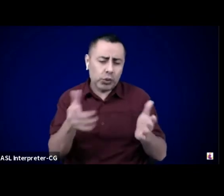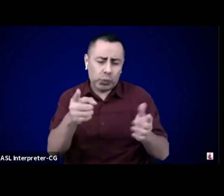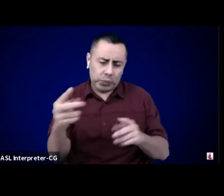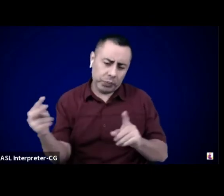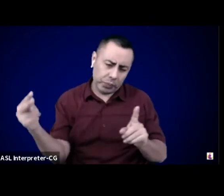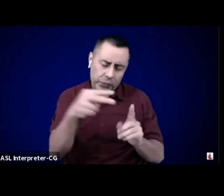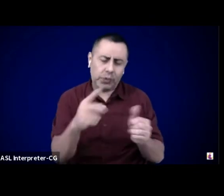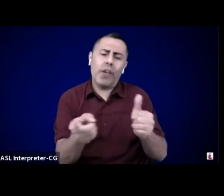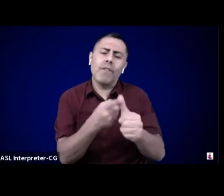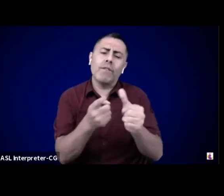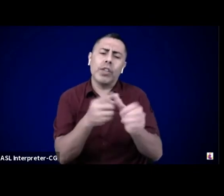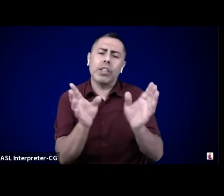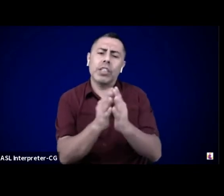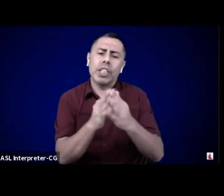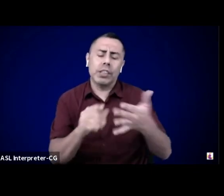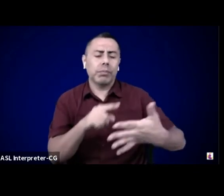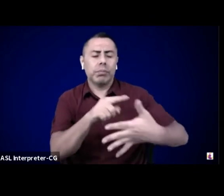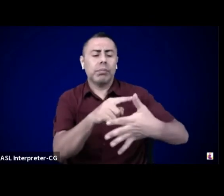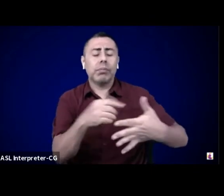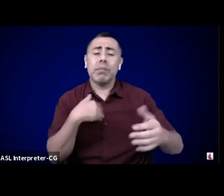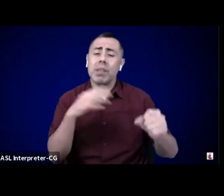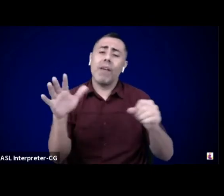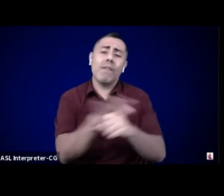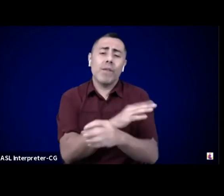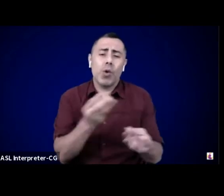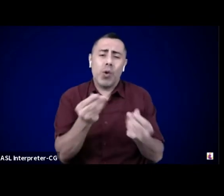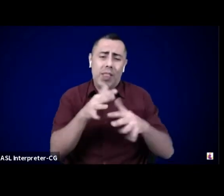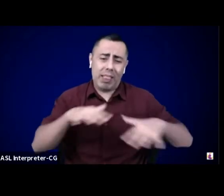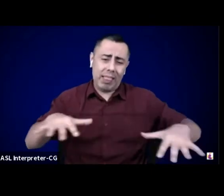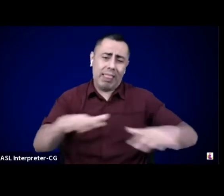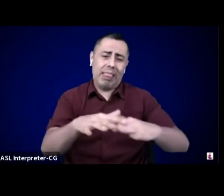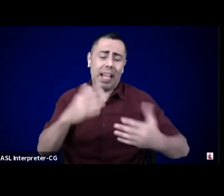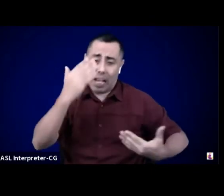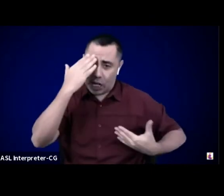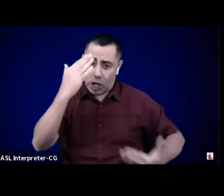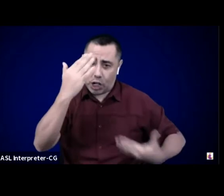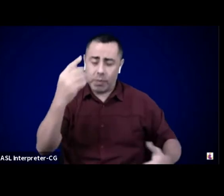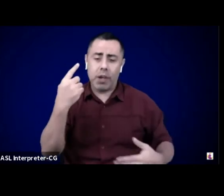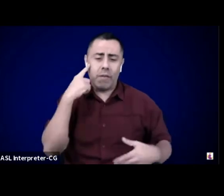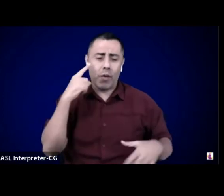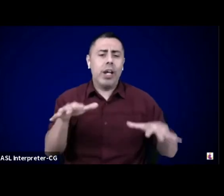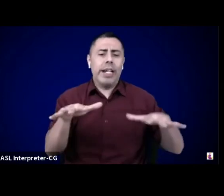to ground our series. We acknowledge that we primarily live and work